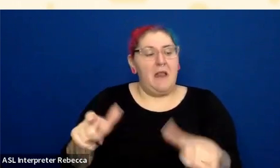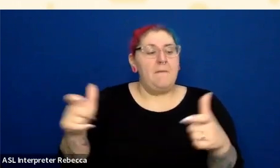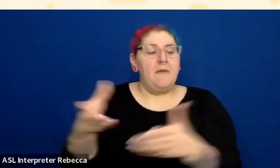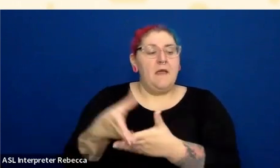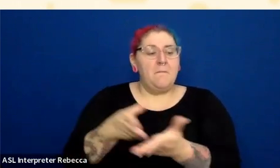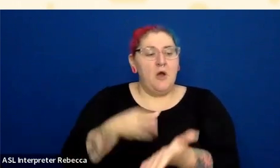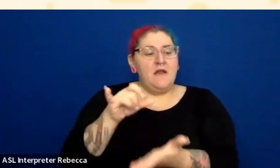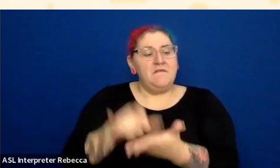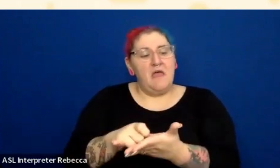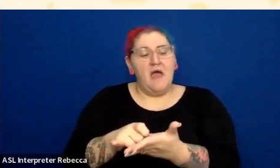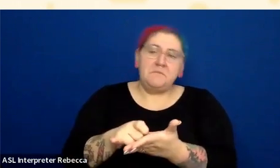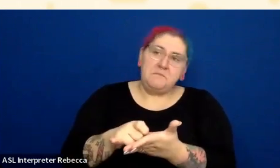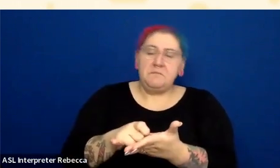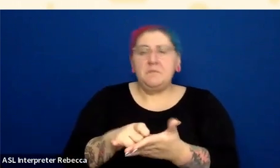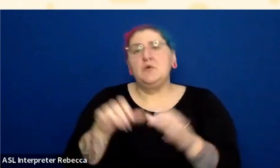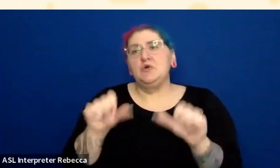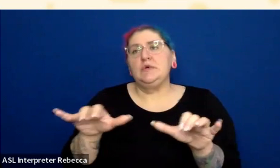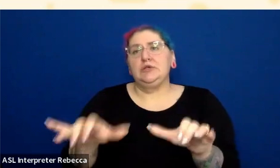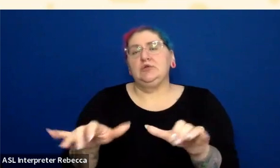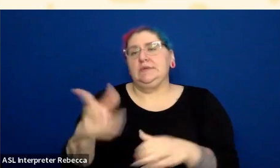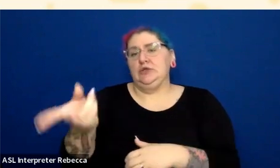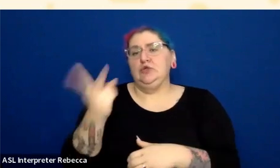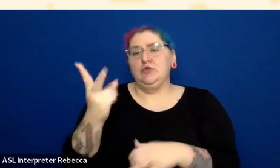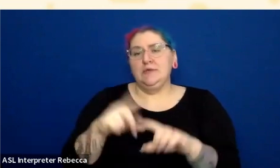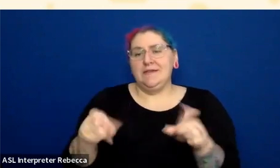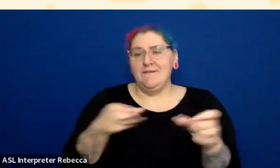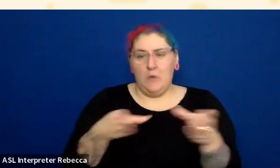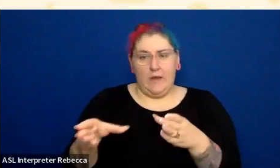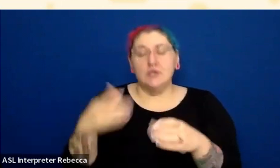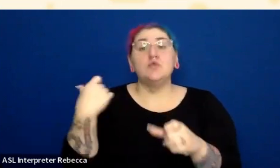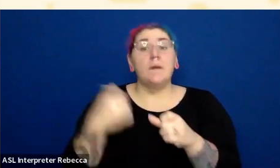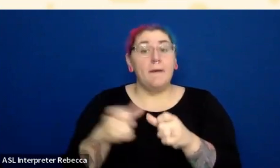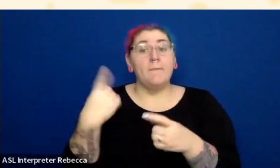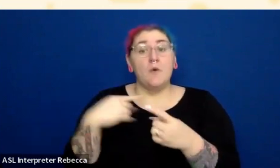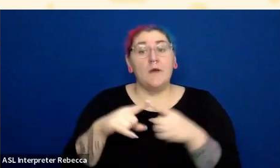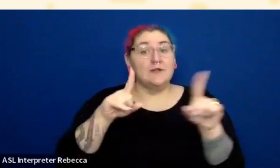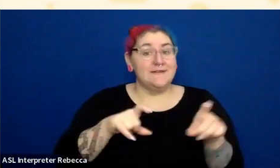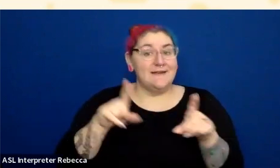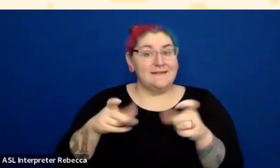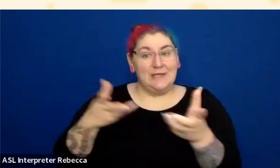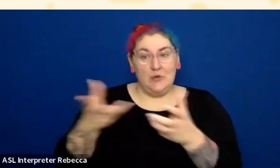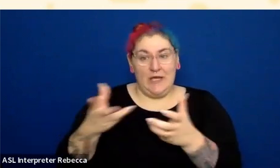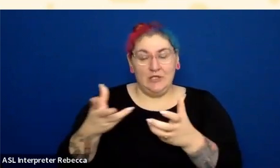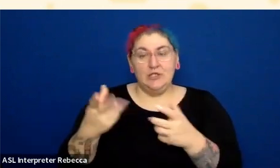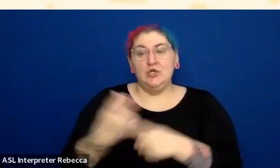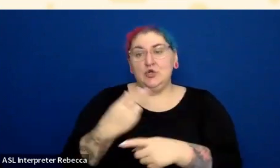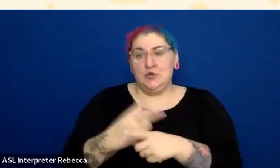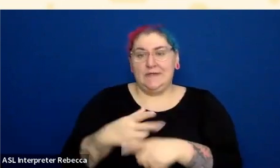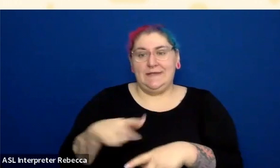Either remember that while you're testing interactions, mouse and keyboard and things like that, remember to always test contrast with those interactions.